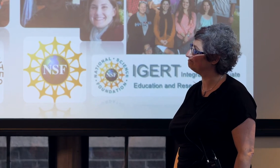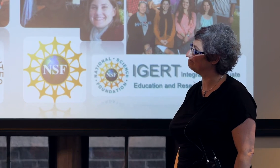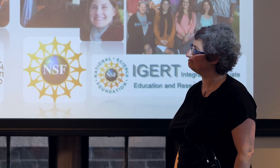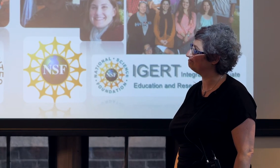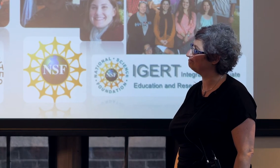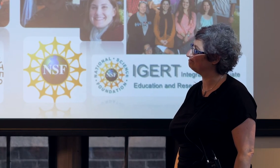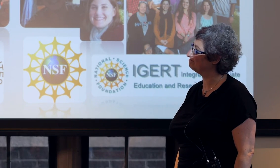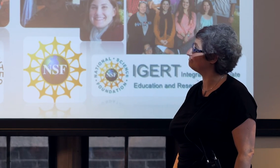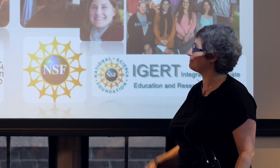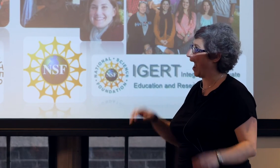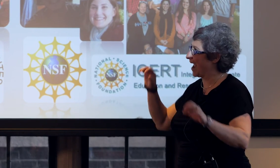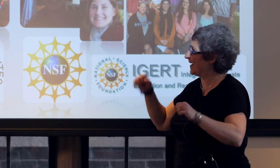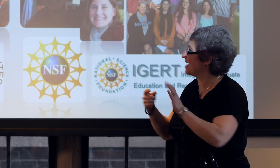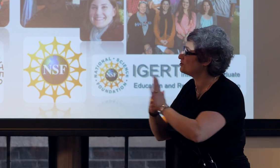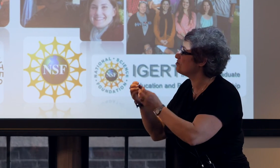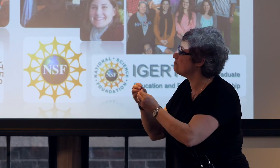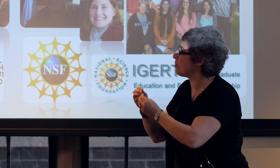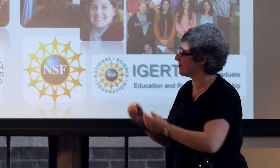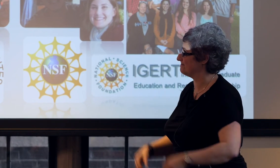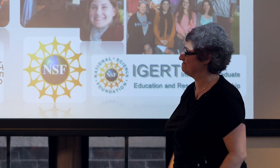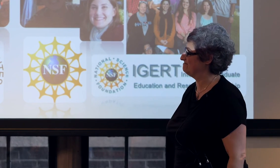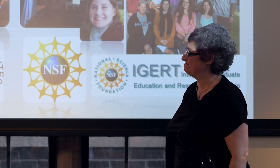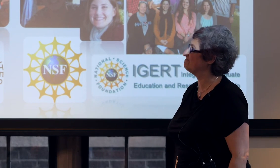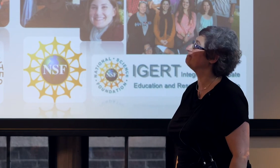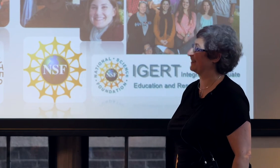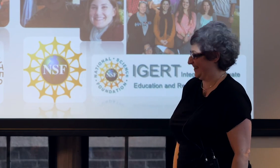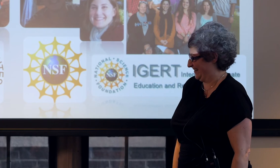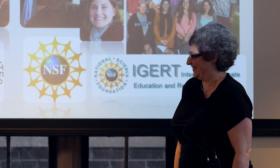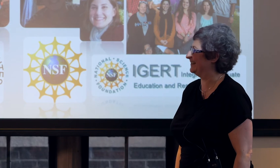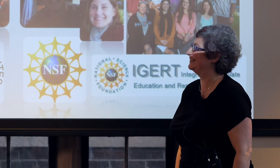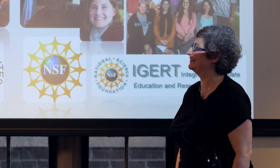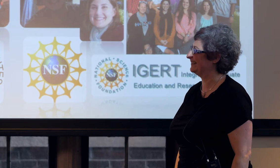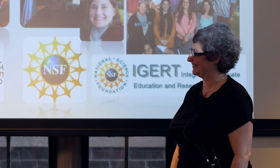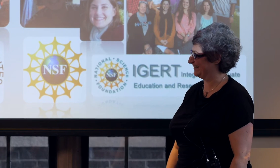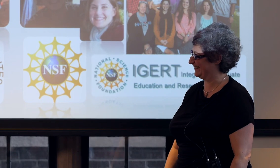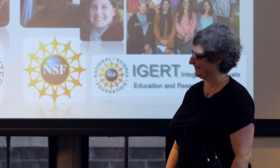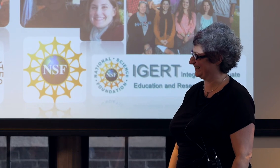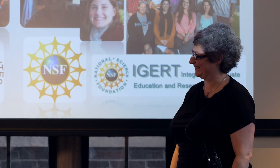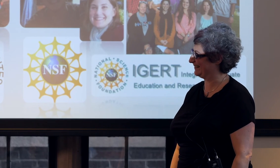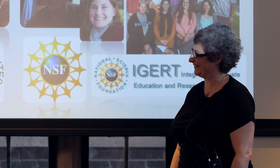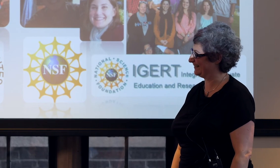So from the two videos. I can show you more. [Translator] I would love to see more!